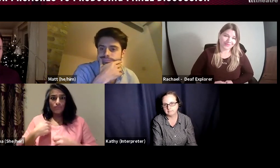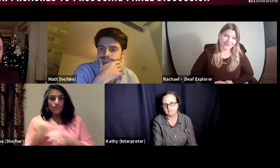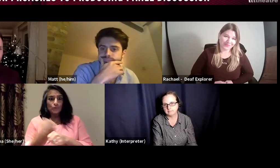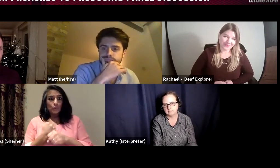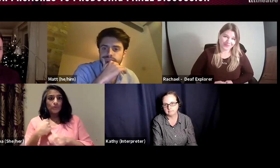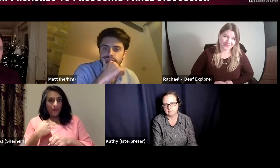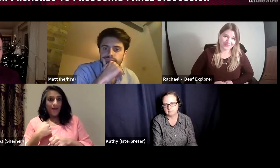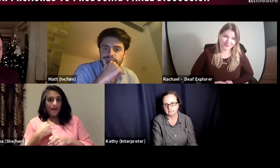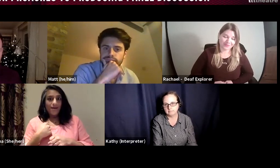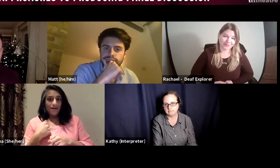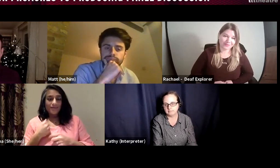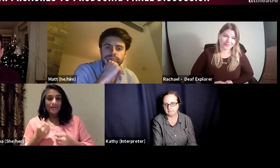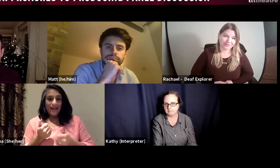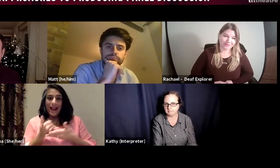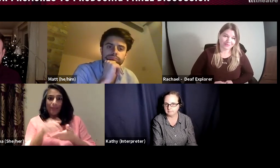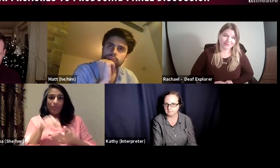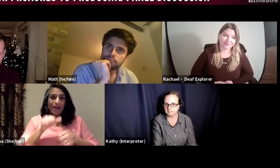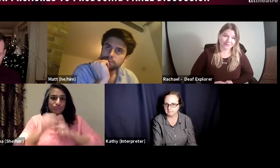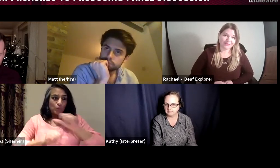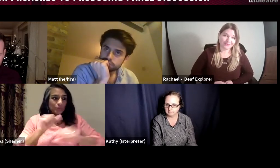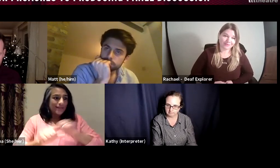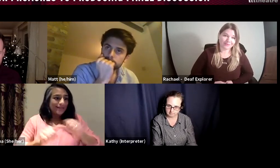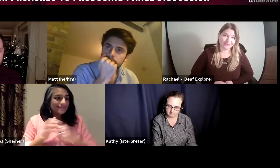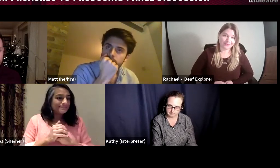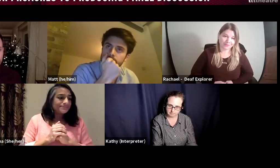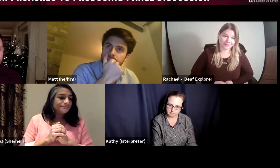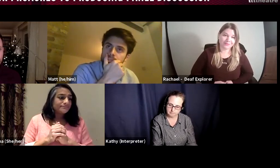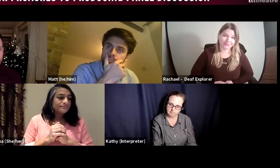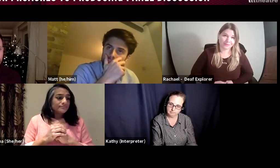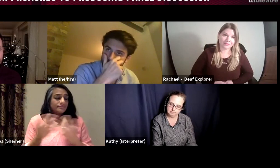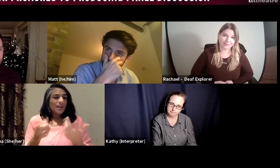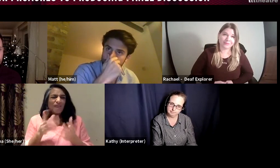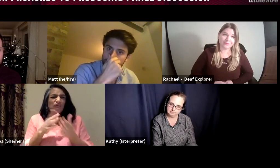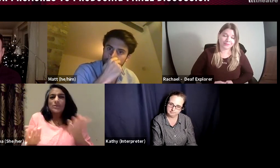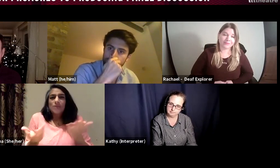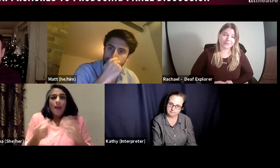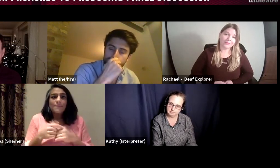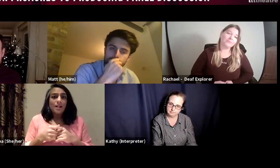unaware that those artists exist, so, a producer can help with identifying the most appropriate